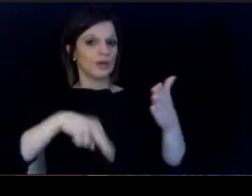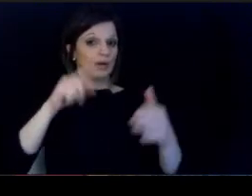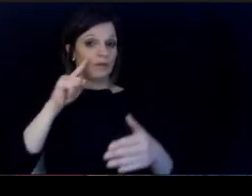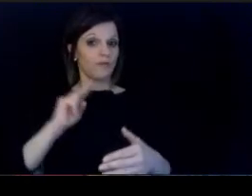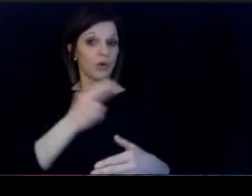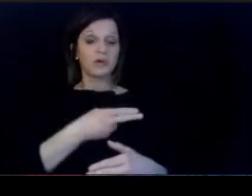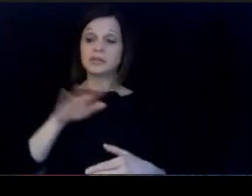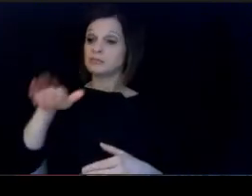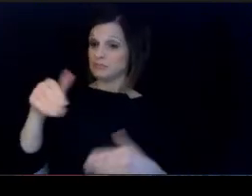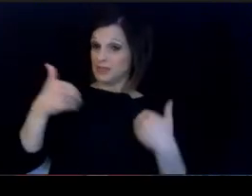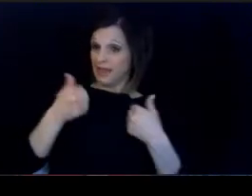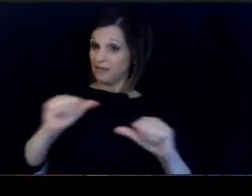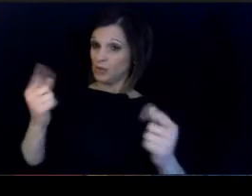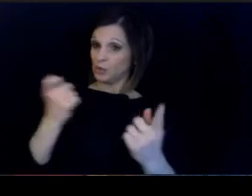for us Tony. Do we have any questions?